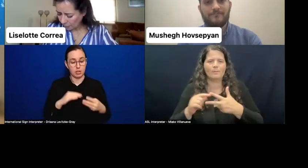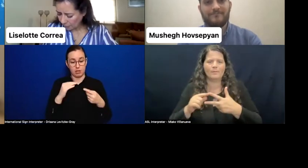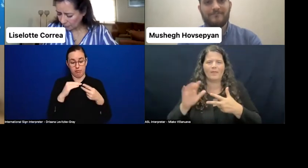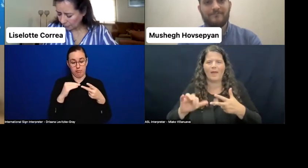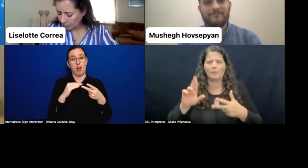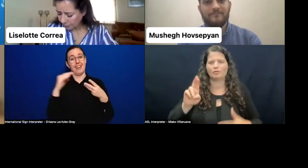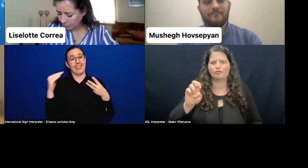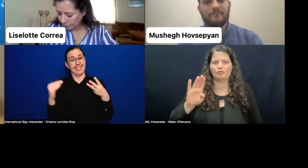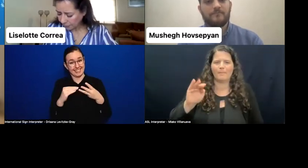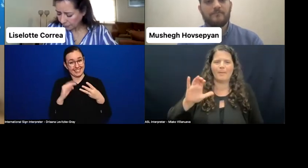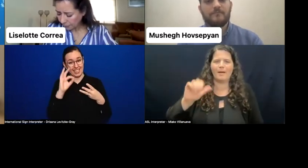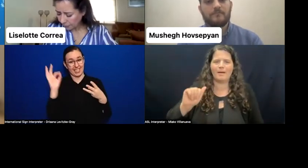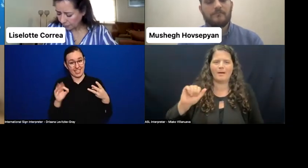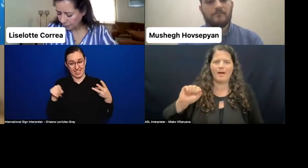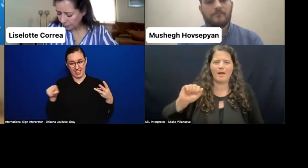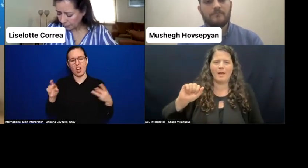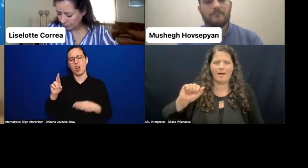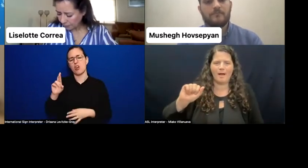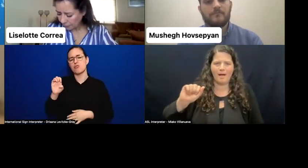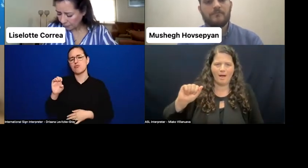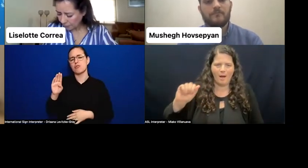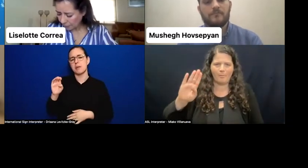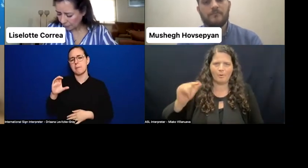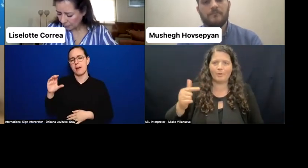The third question is from George Katoomba--